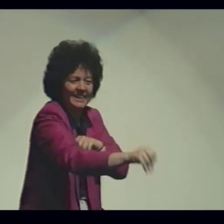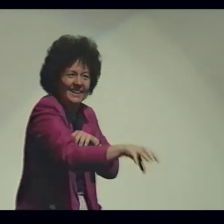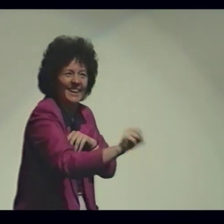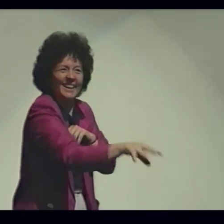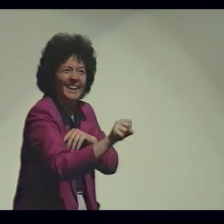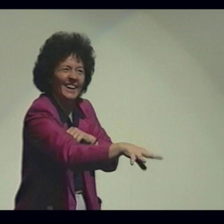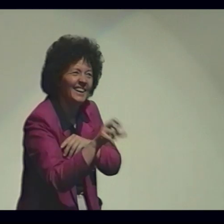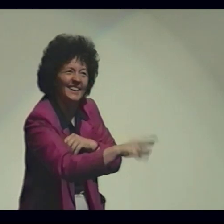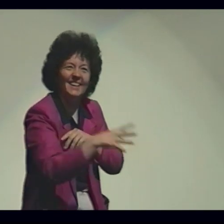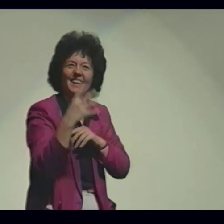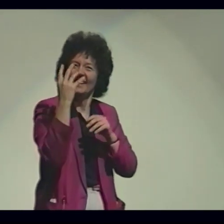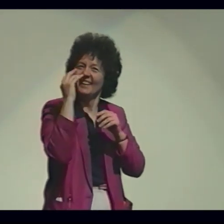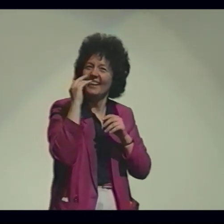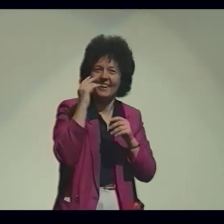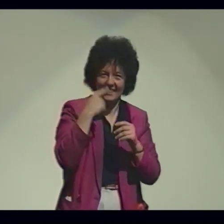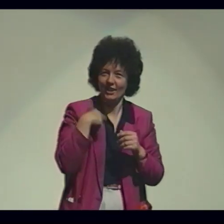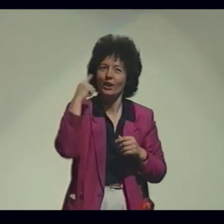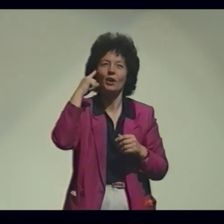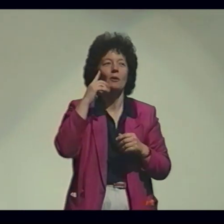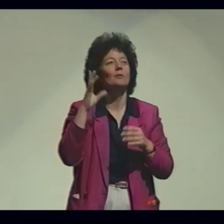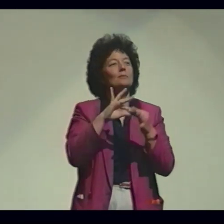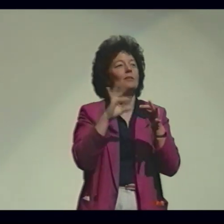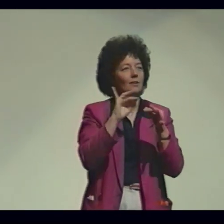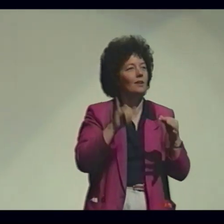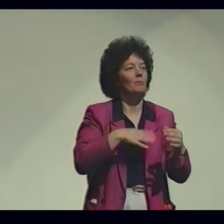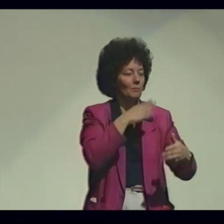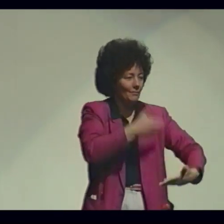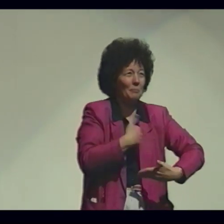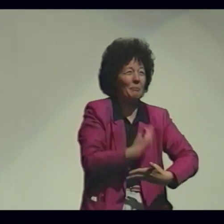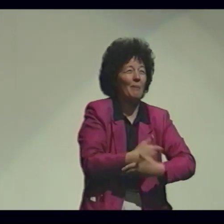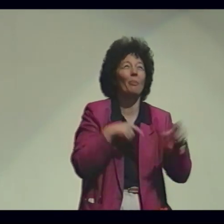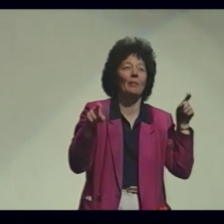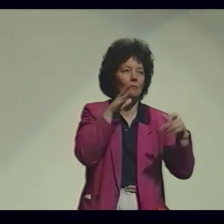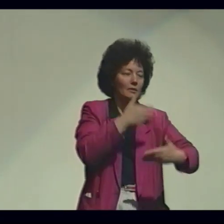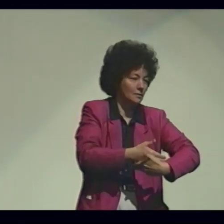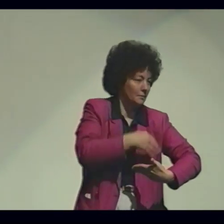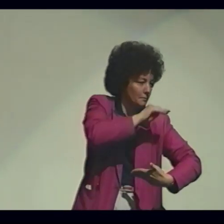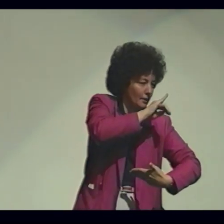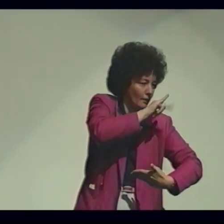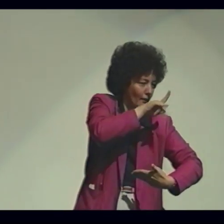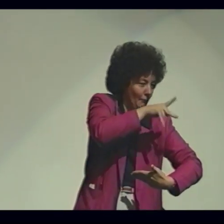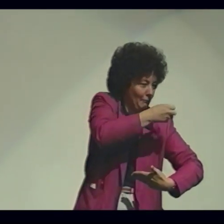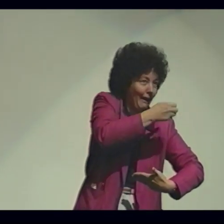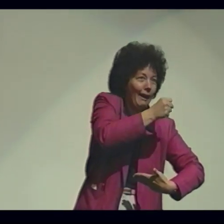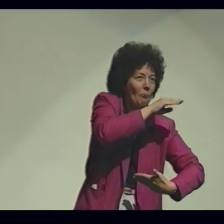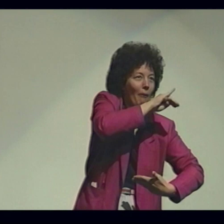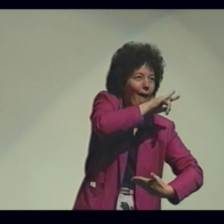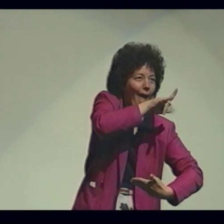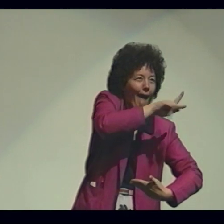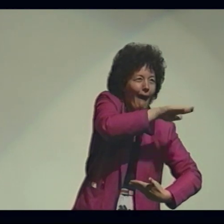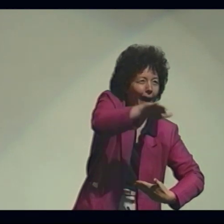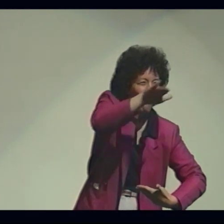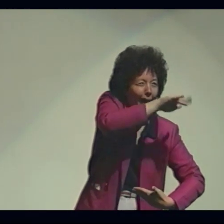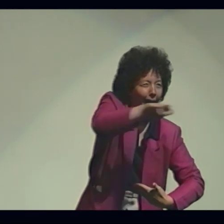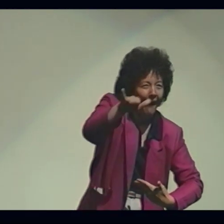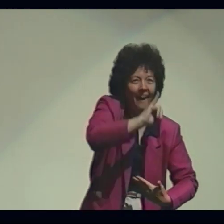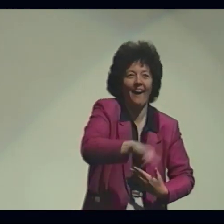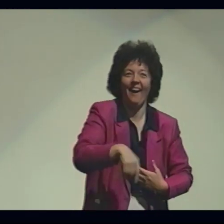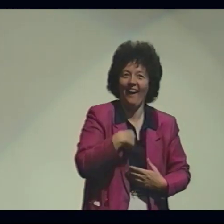When I was a baby, she would sign and spell words to me. Like the sign for milk - she would spell it, M-I-L-K.